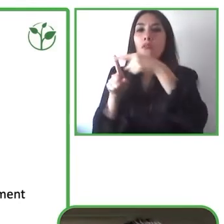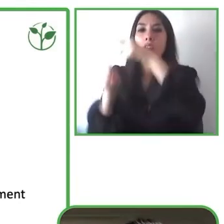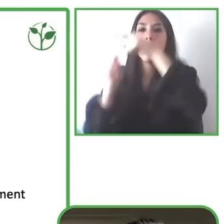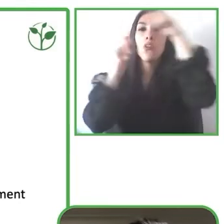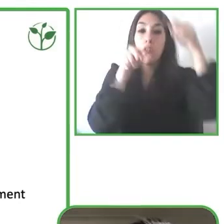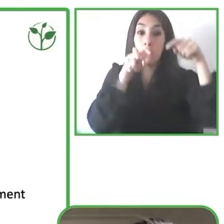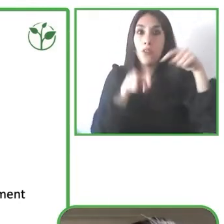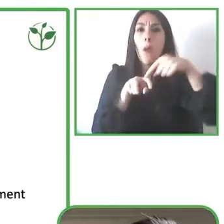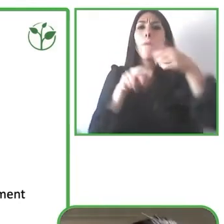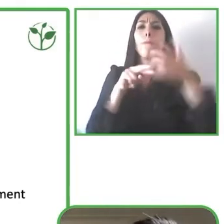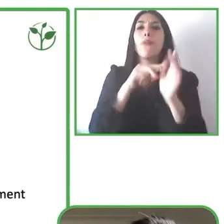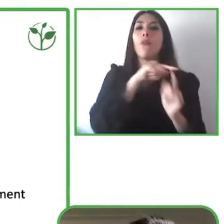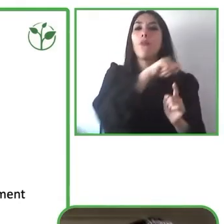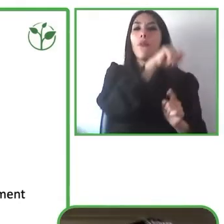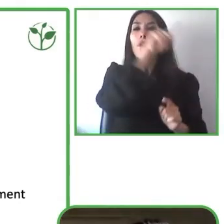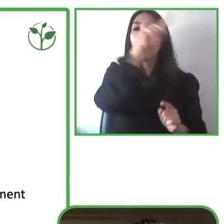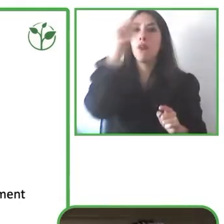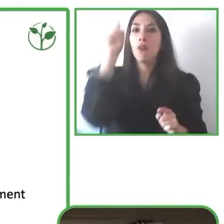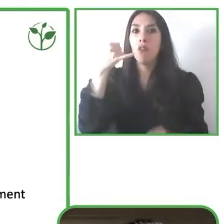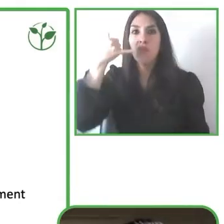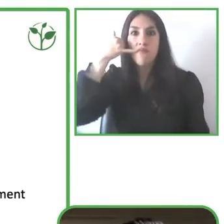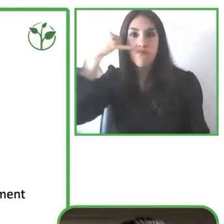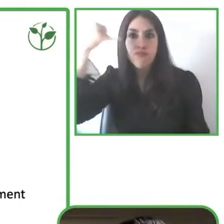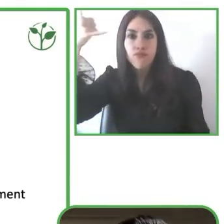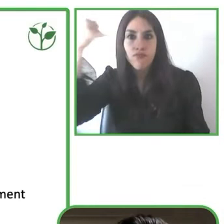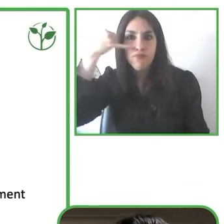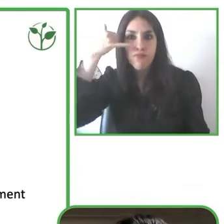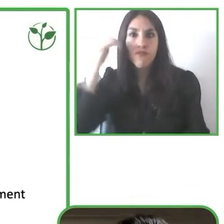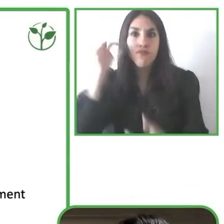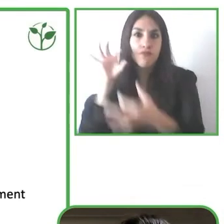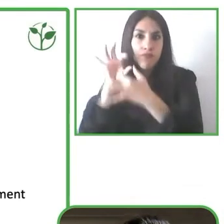we connect it to the computer so that they can use it as a computer mouse